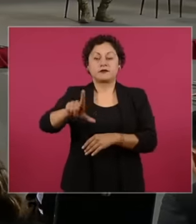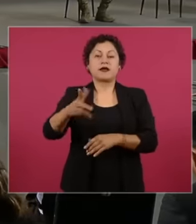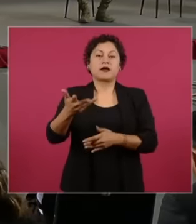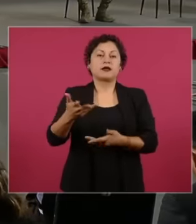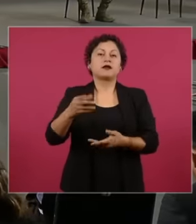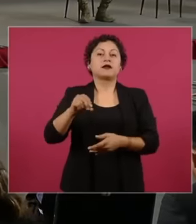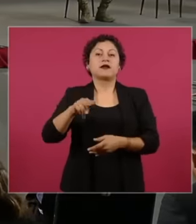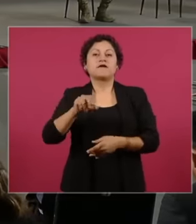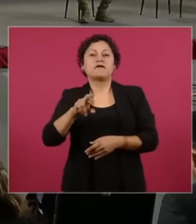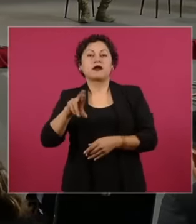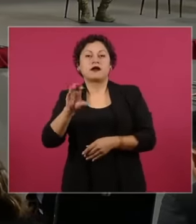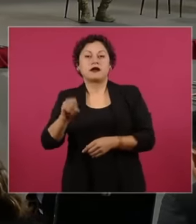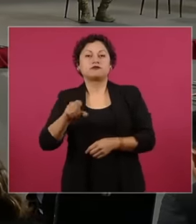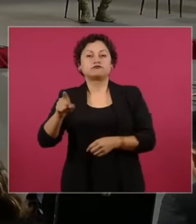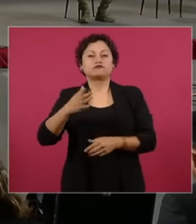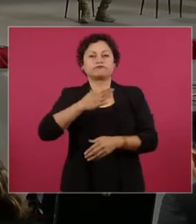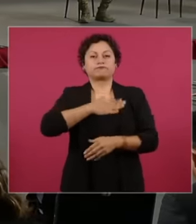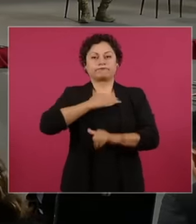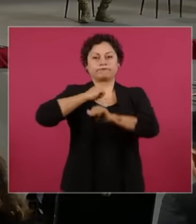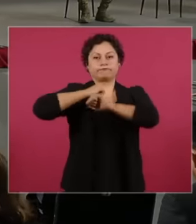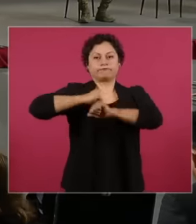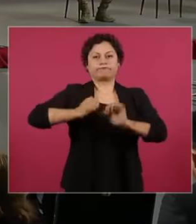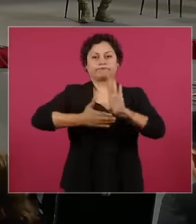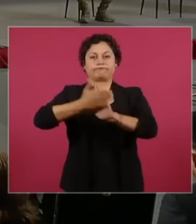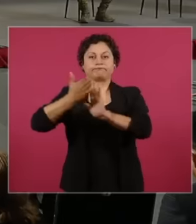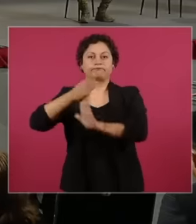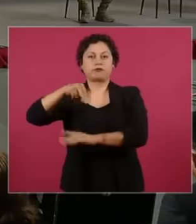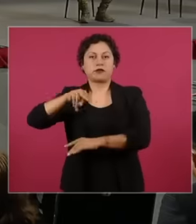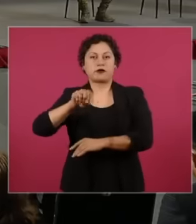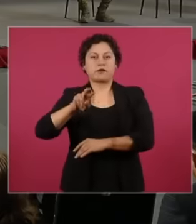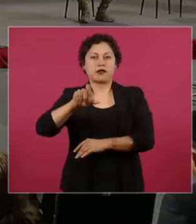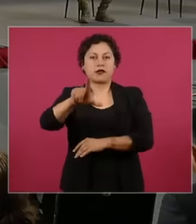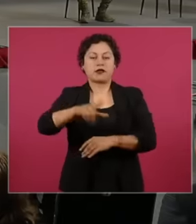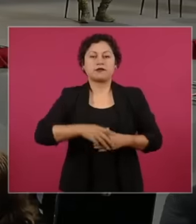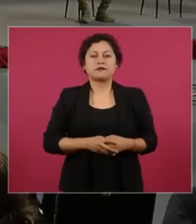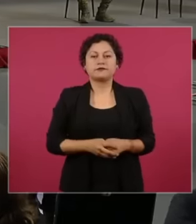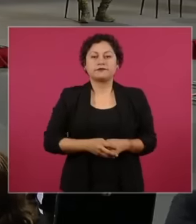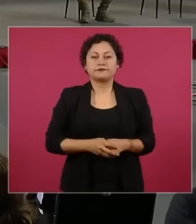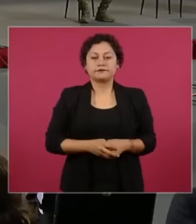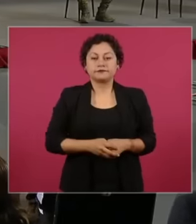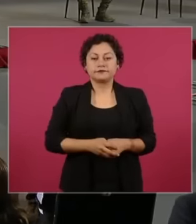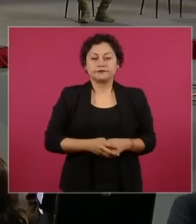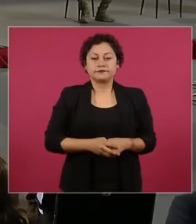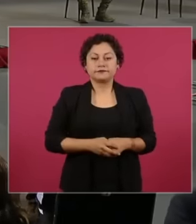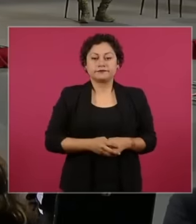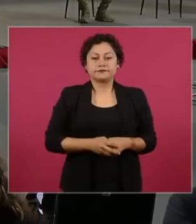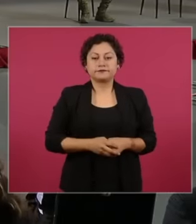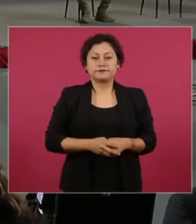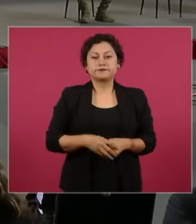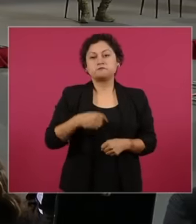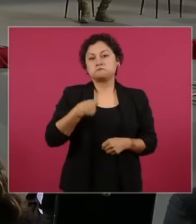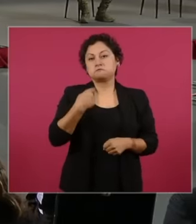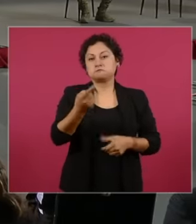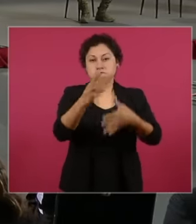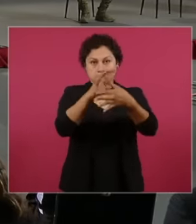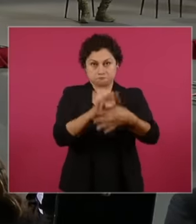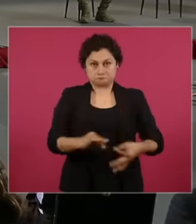general director of naval constructions, what follows please talk about naval construction within the